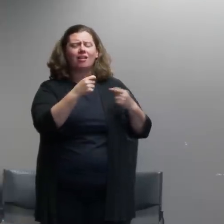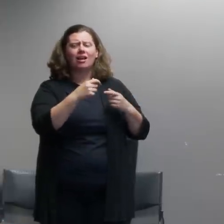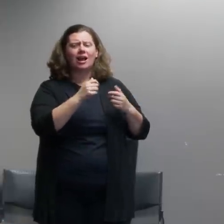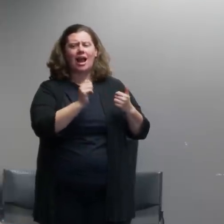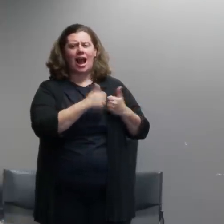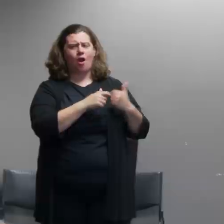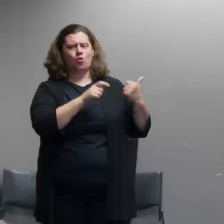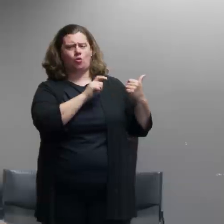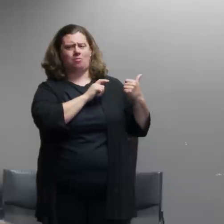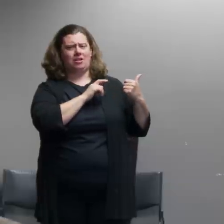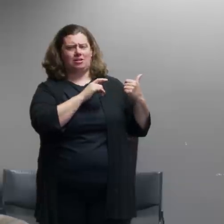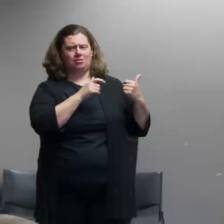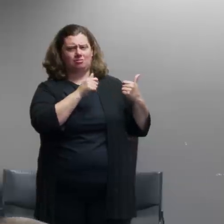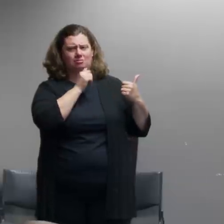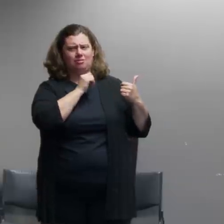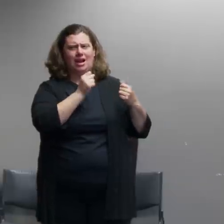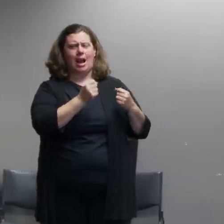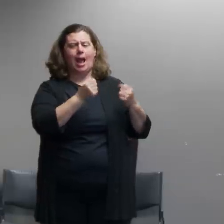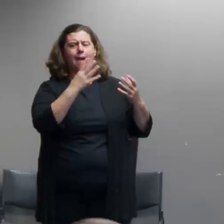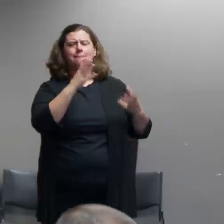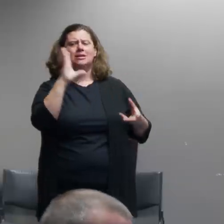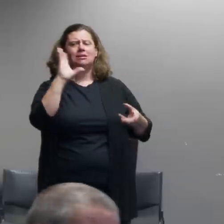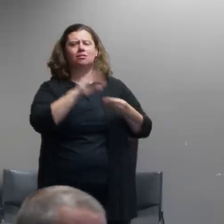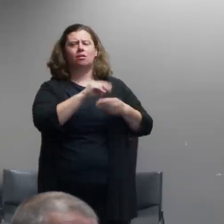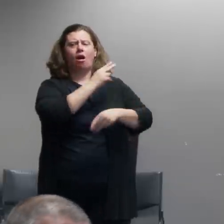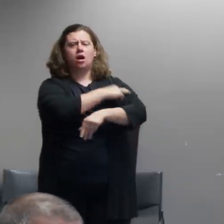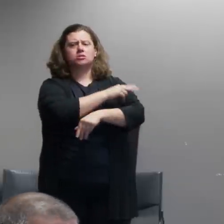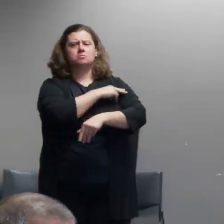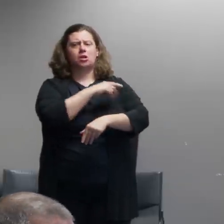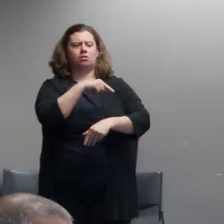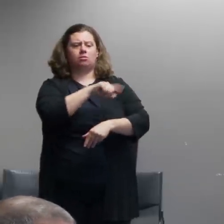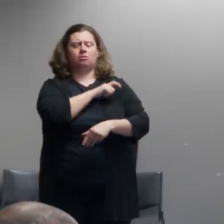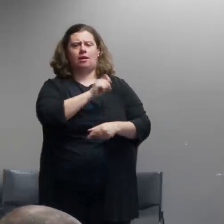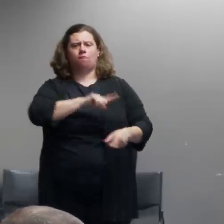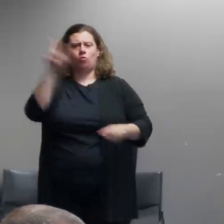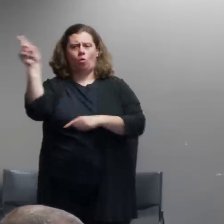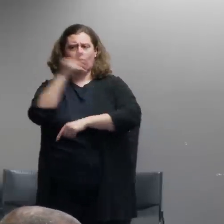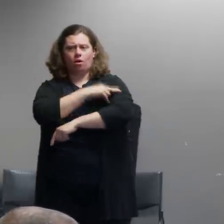have been hospitalized uh i i think it depends on what you mean